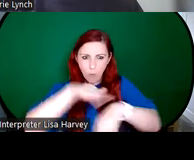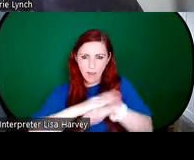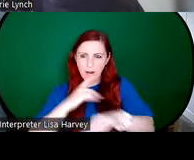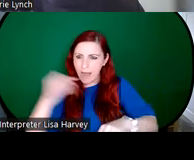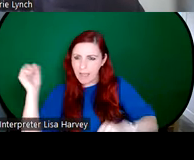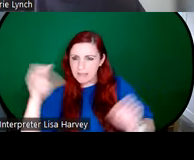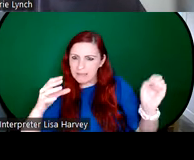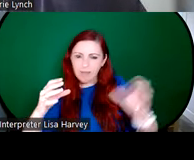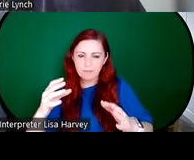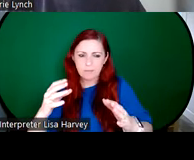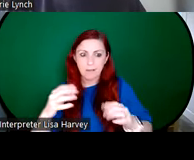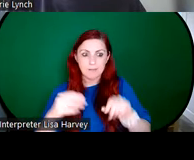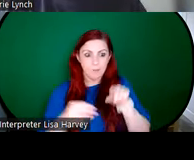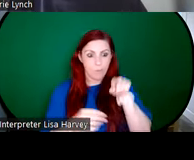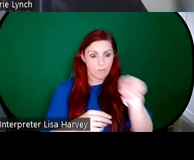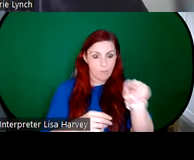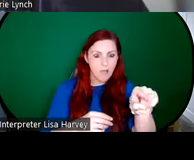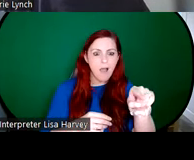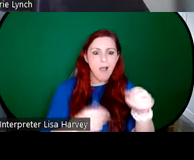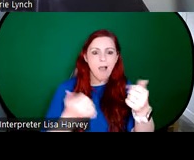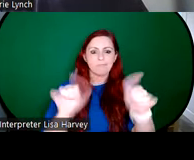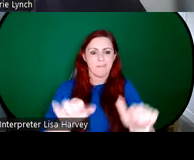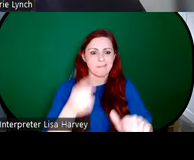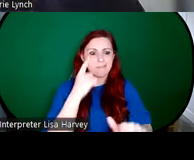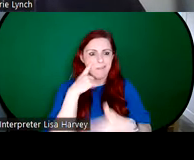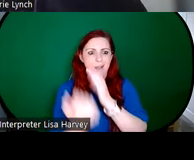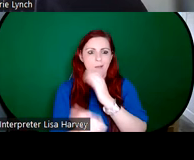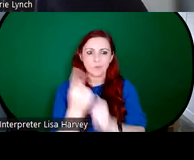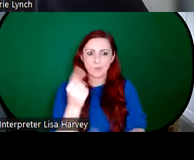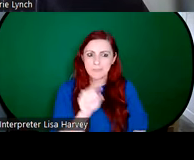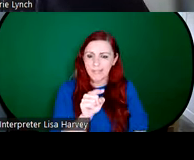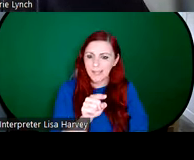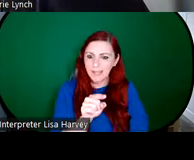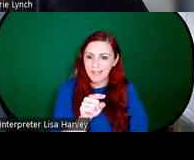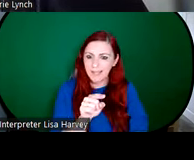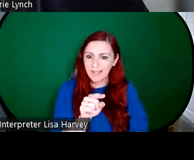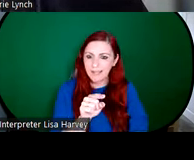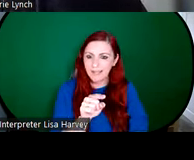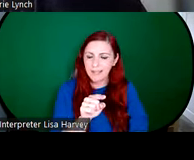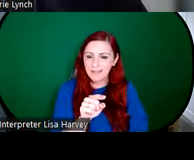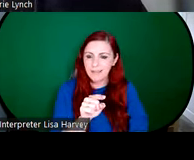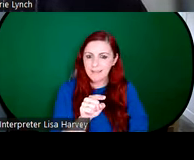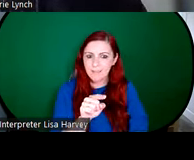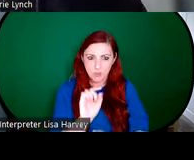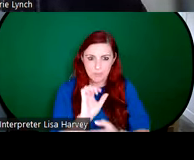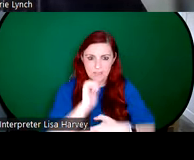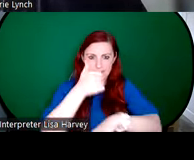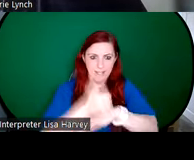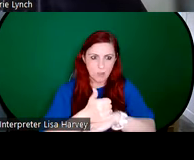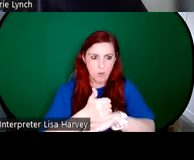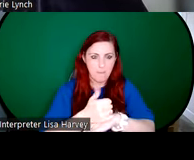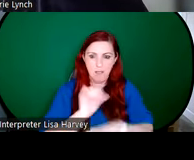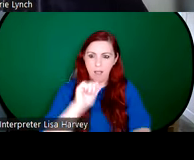Purser recognized an opportunity here. And so she established An Túr Ghloine